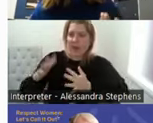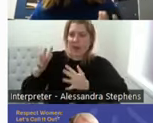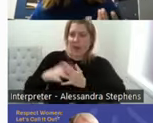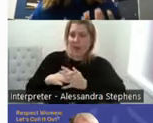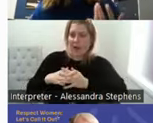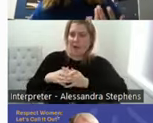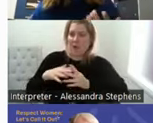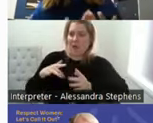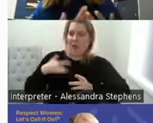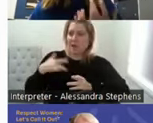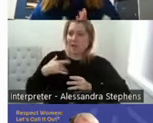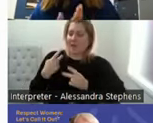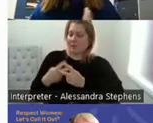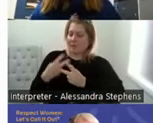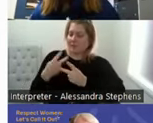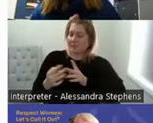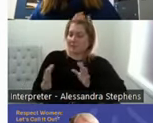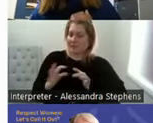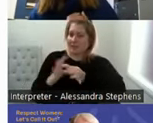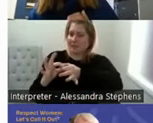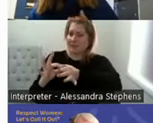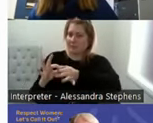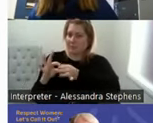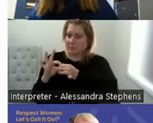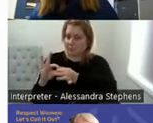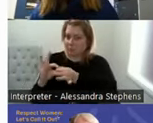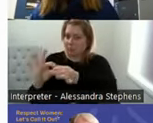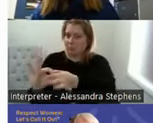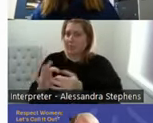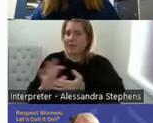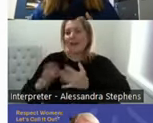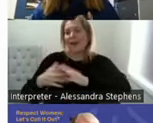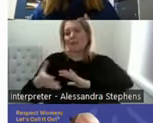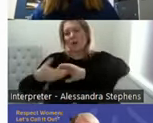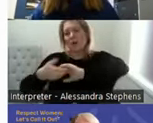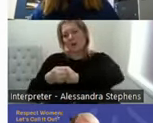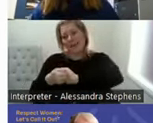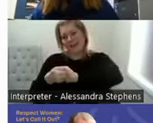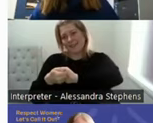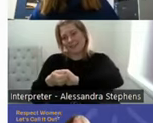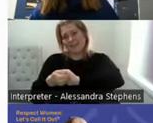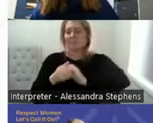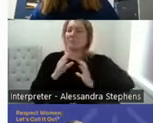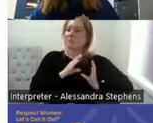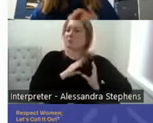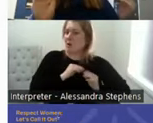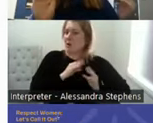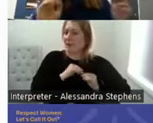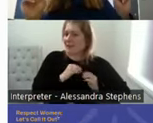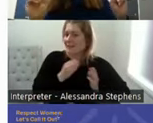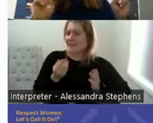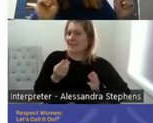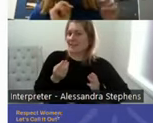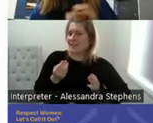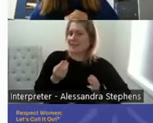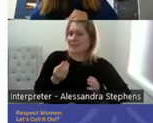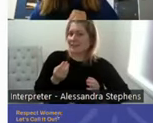on. How to hold, hold hands. So often one of our biggest conversations is we ban penis vagina sex,